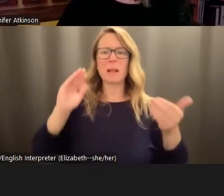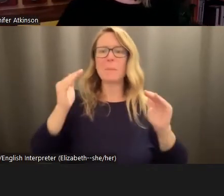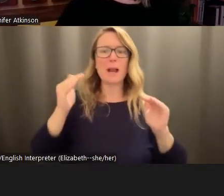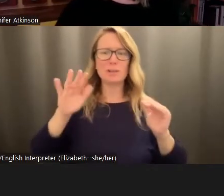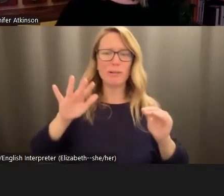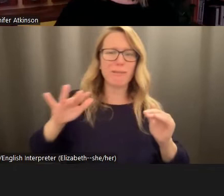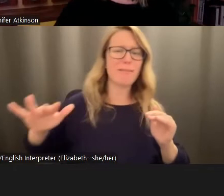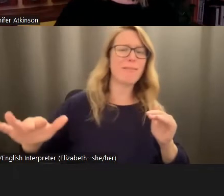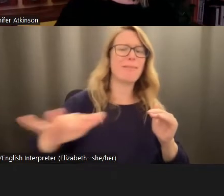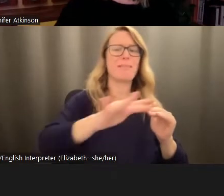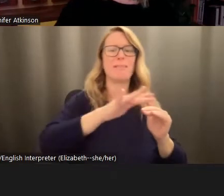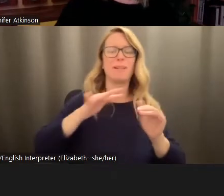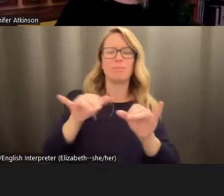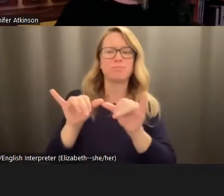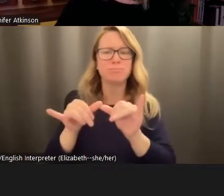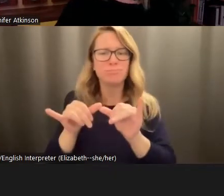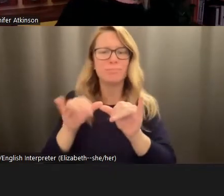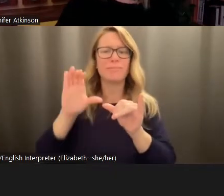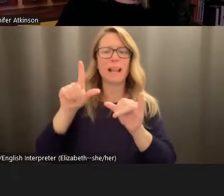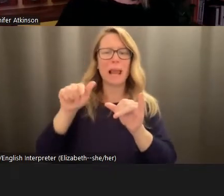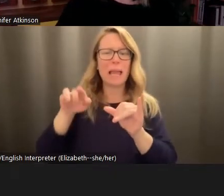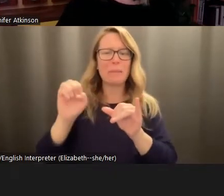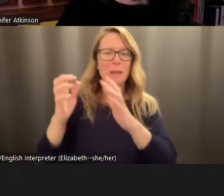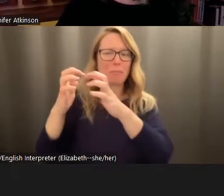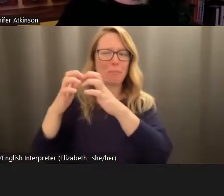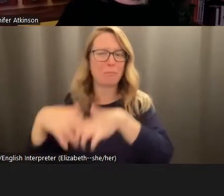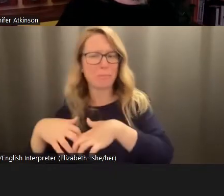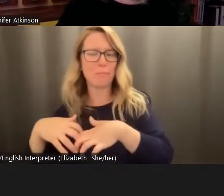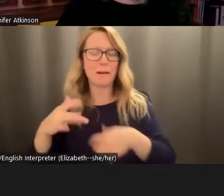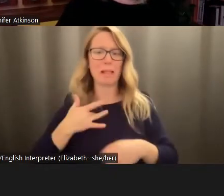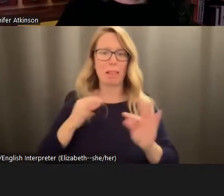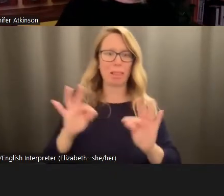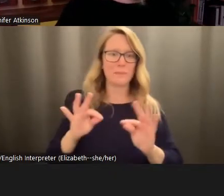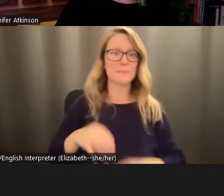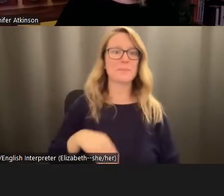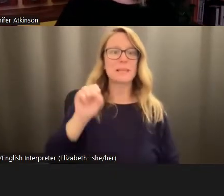scale of climate breakdown. This is what Sarah cat Ray and other